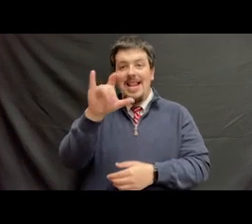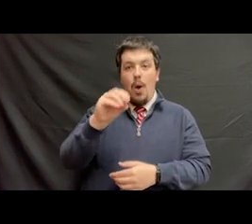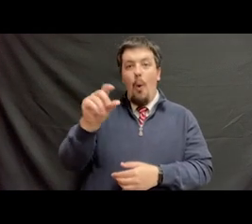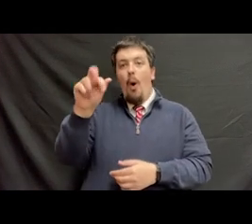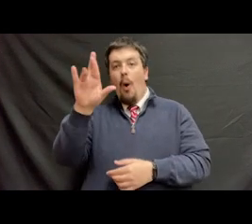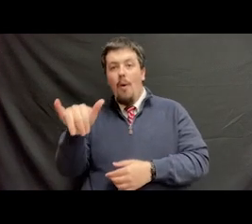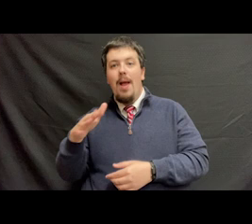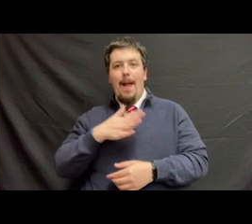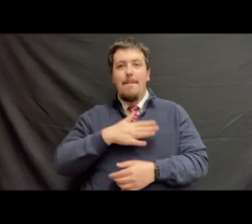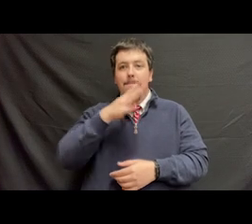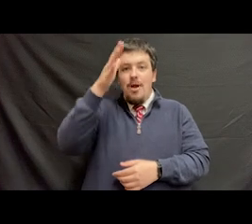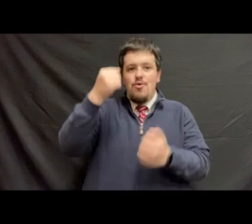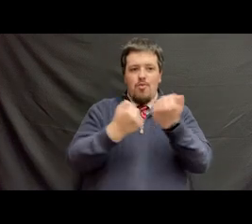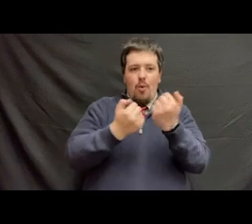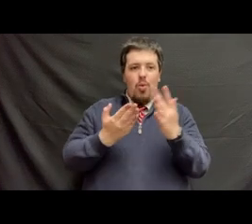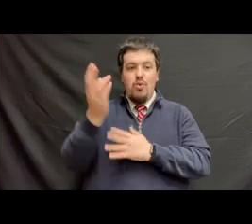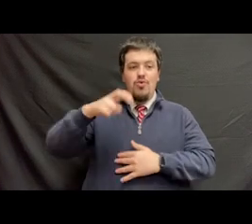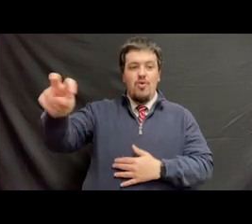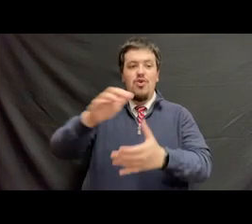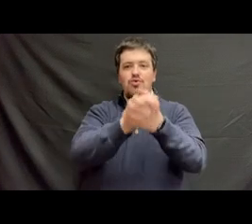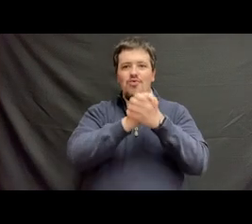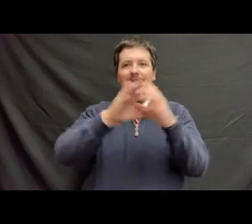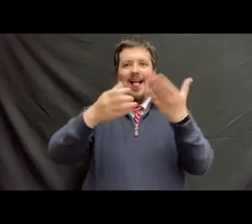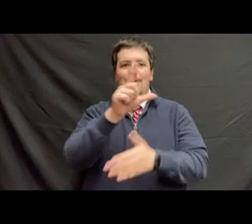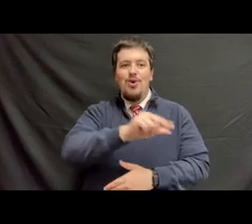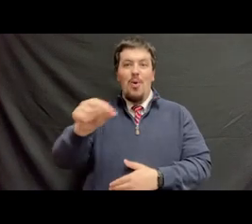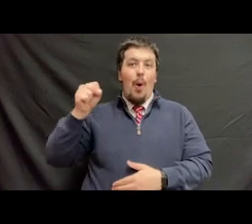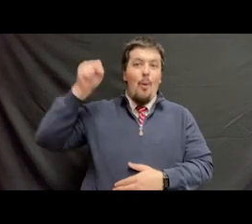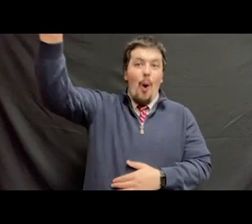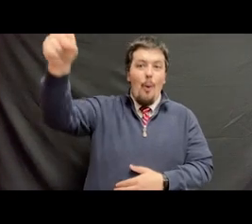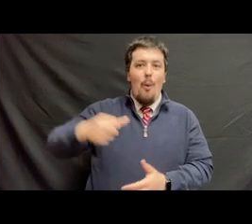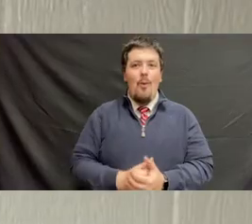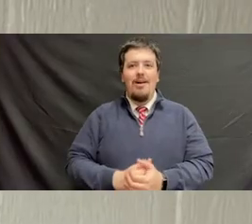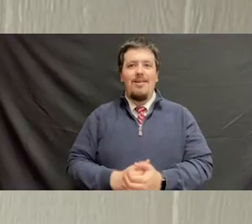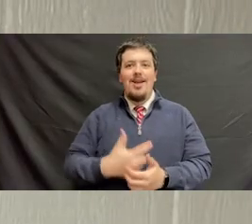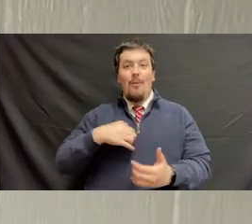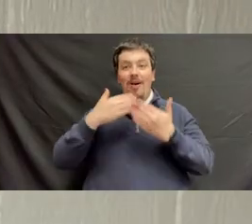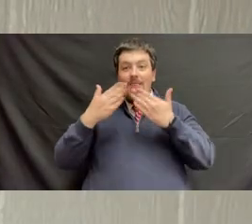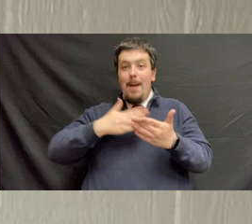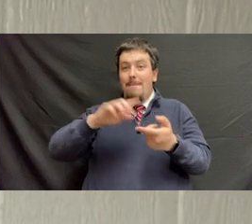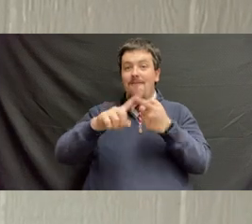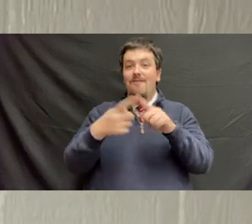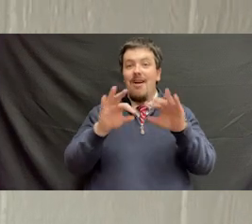and my mom and dad for the support through this journey. Congratulations class of 2020. Whew! Hi, I'd like to thank my friends and family